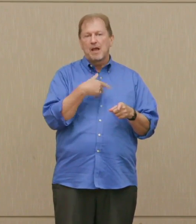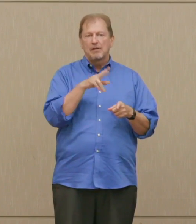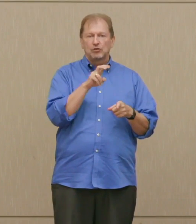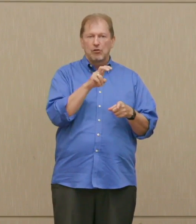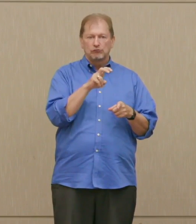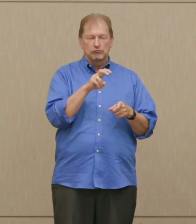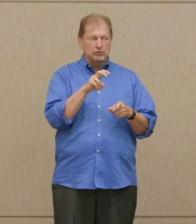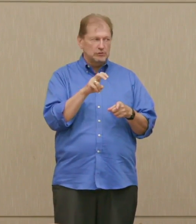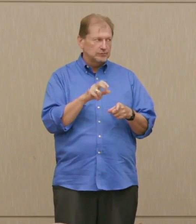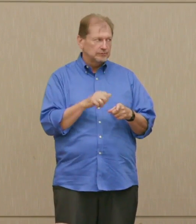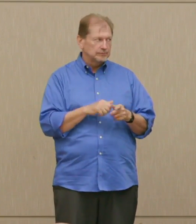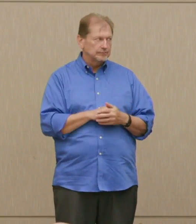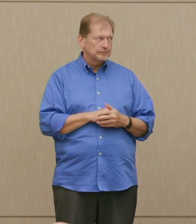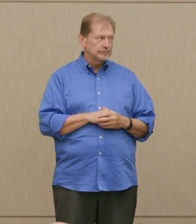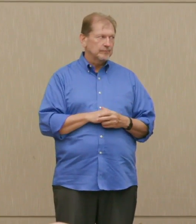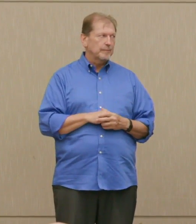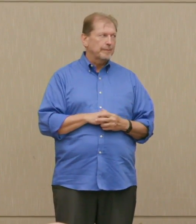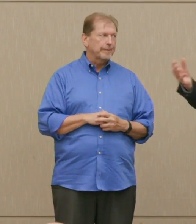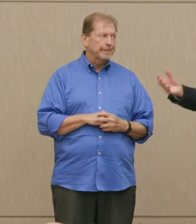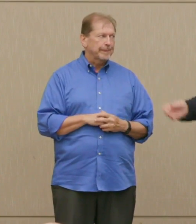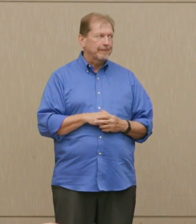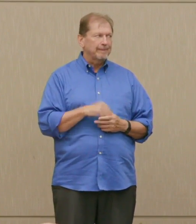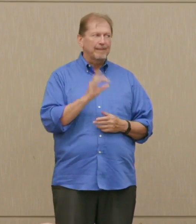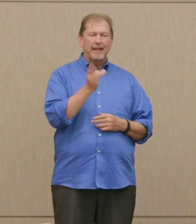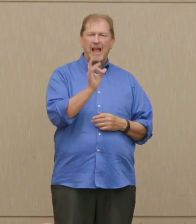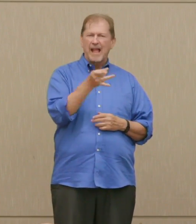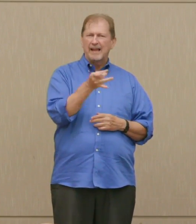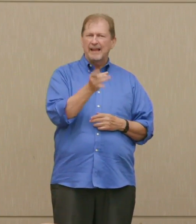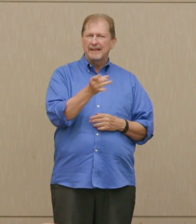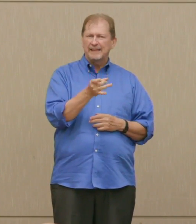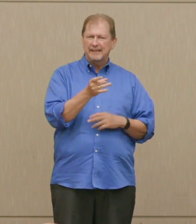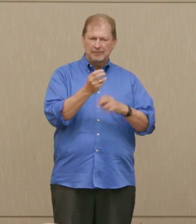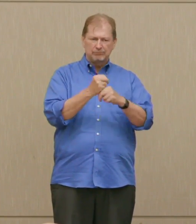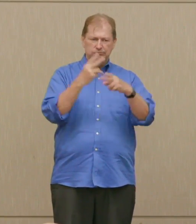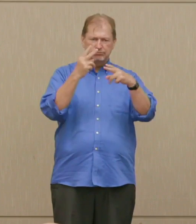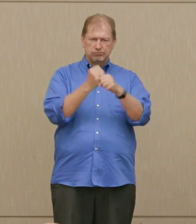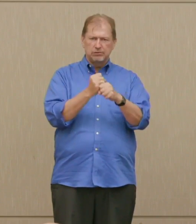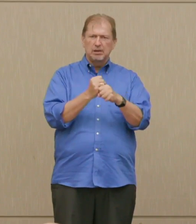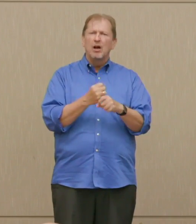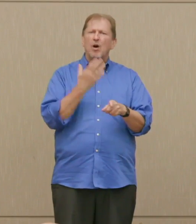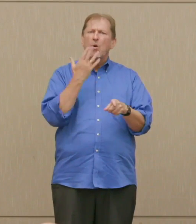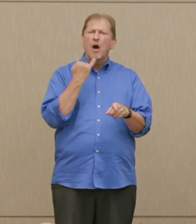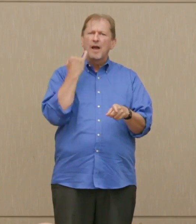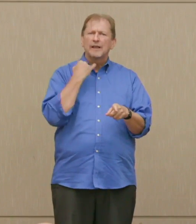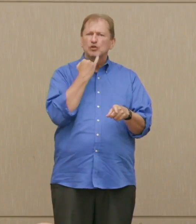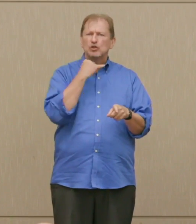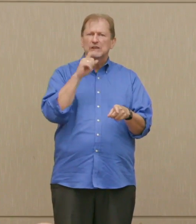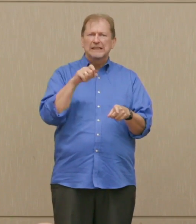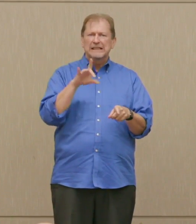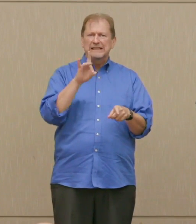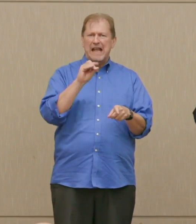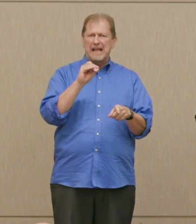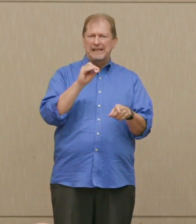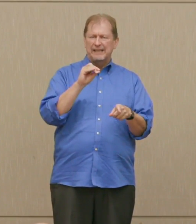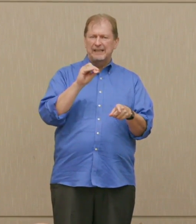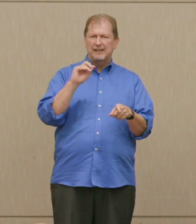80, what do they need 80 nuclear weapons for, exactly. But that's the lowest.